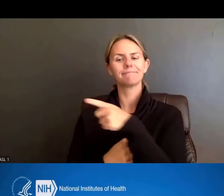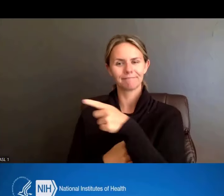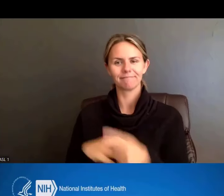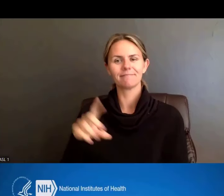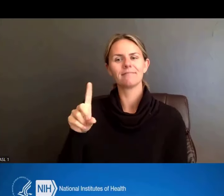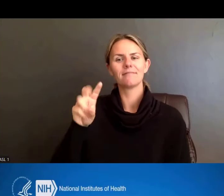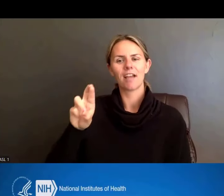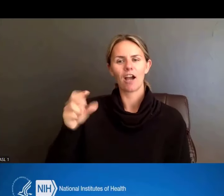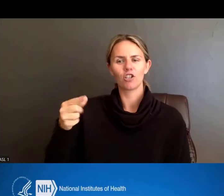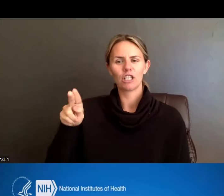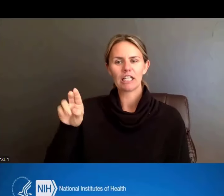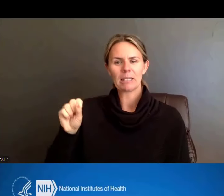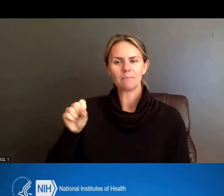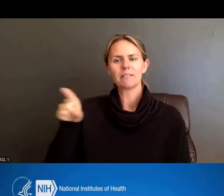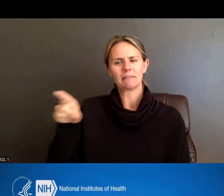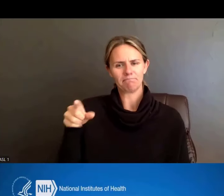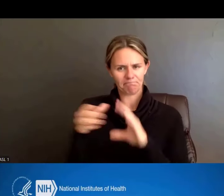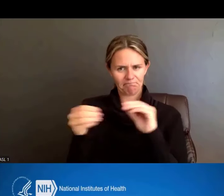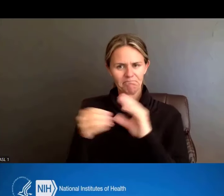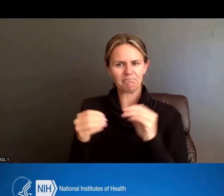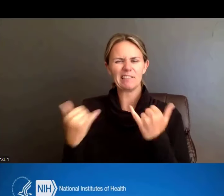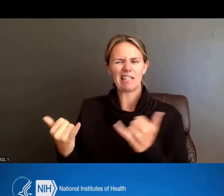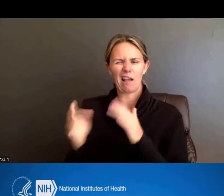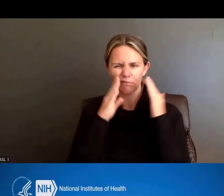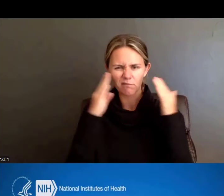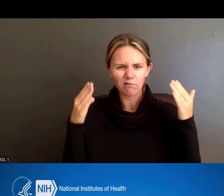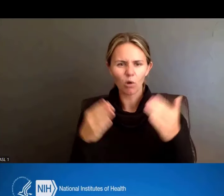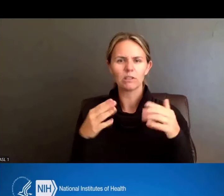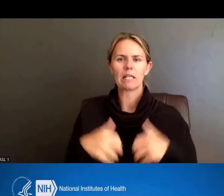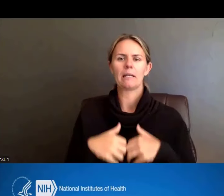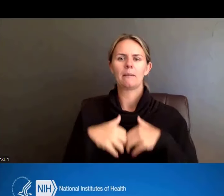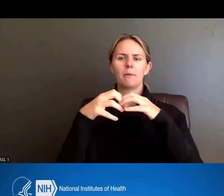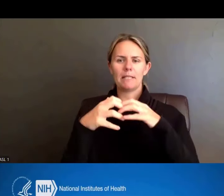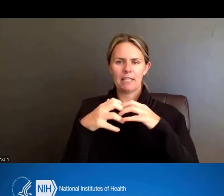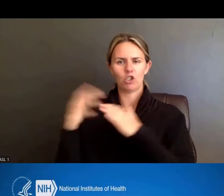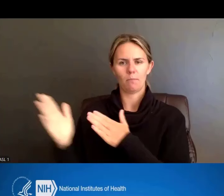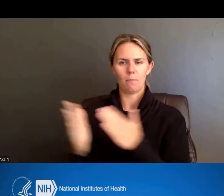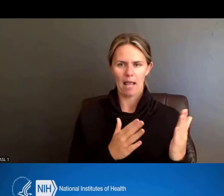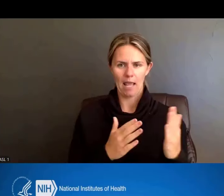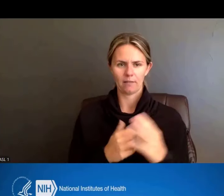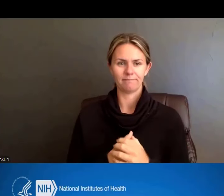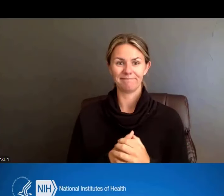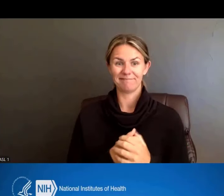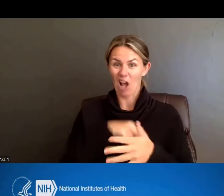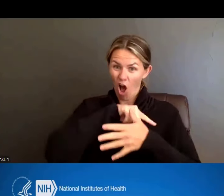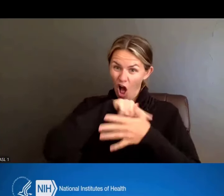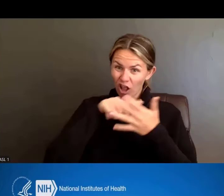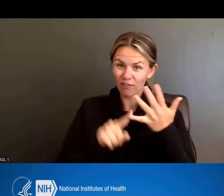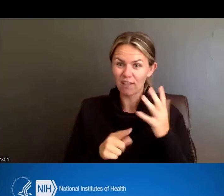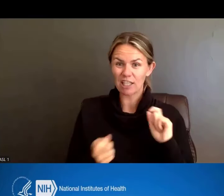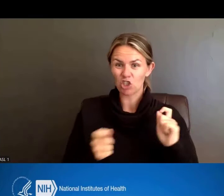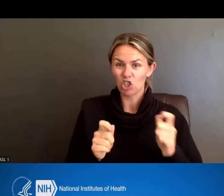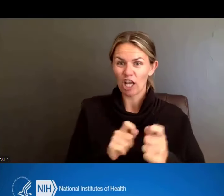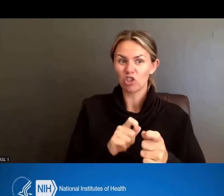we'll talk more about implementation plans. So, when will all of these things become active and available?